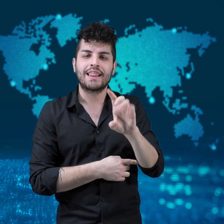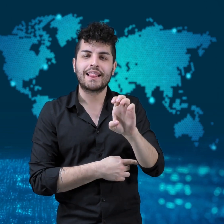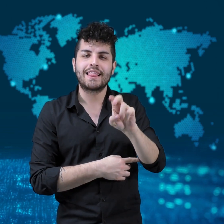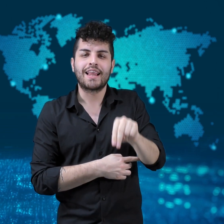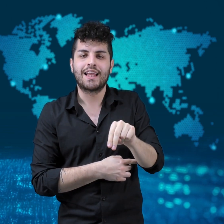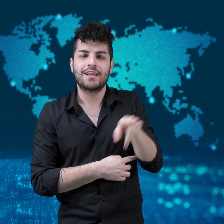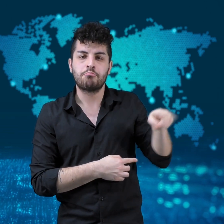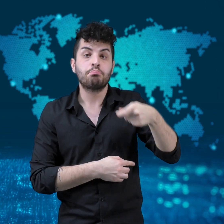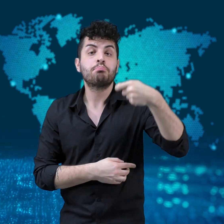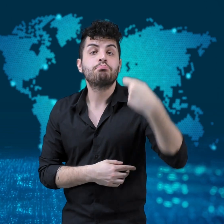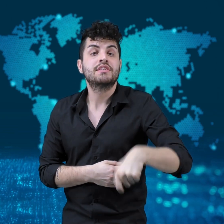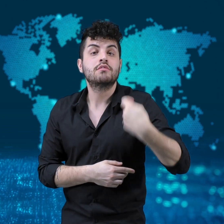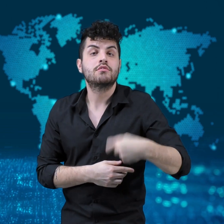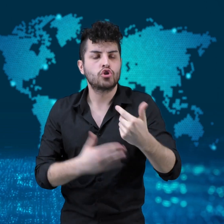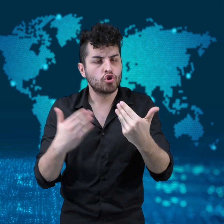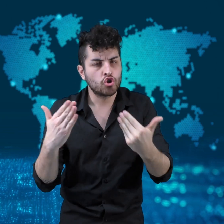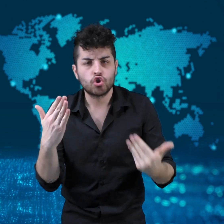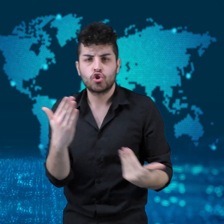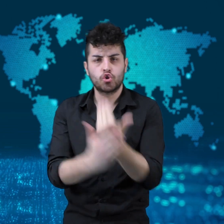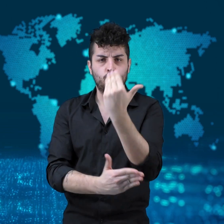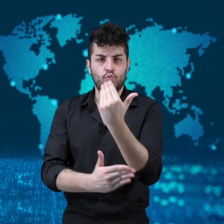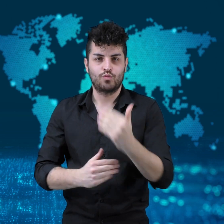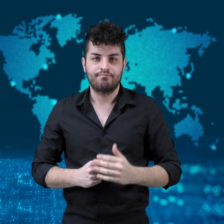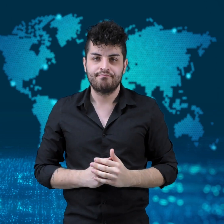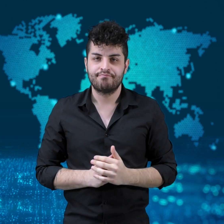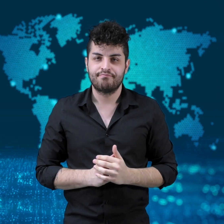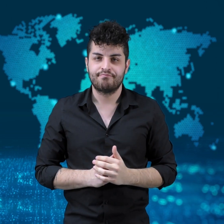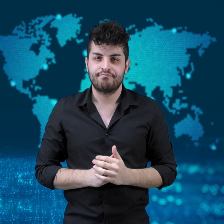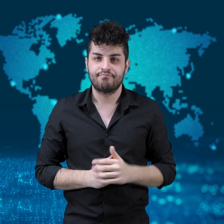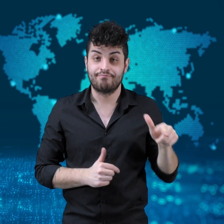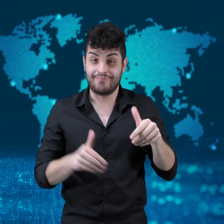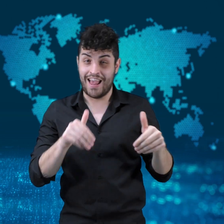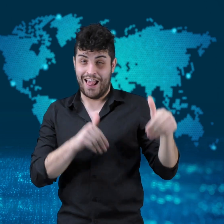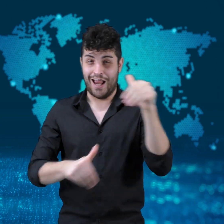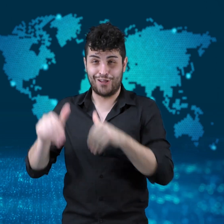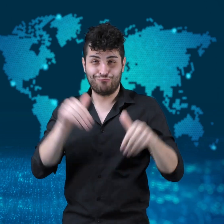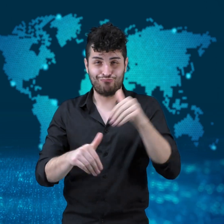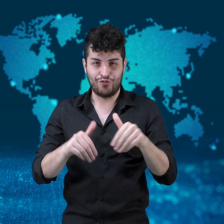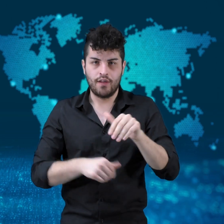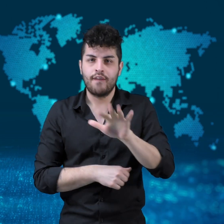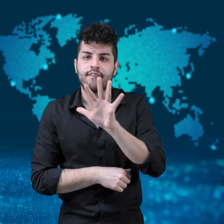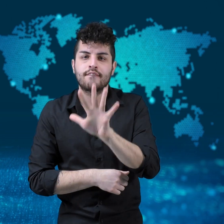confirmed Joe Biden as the next President.